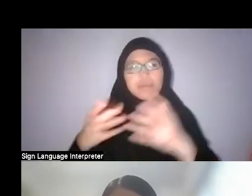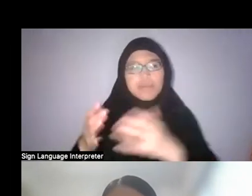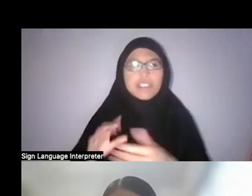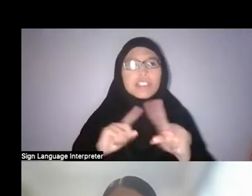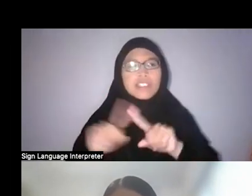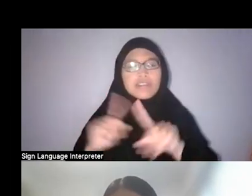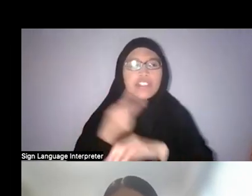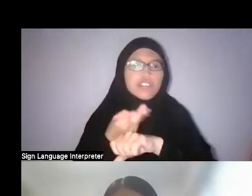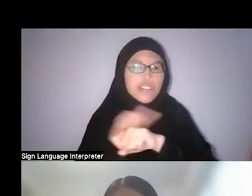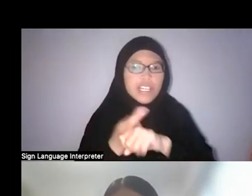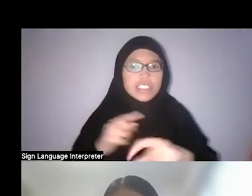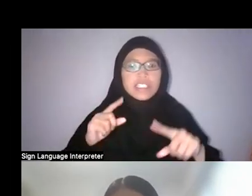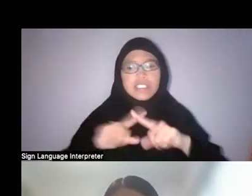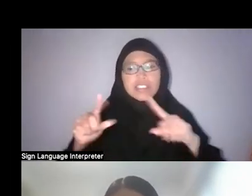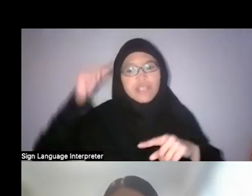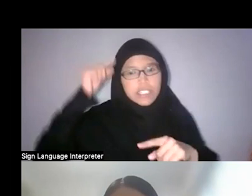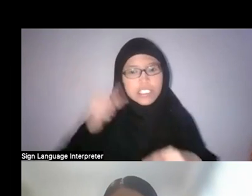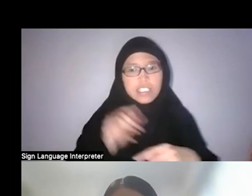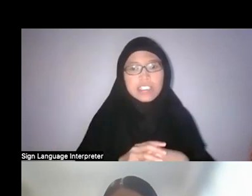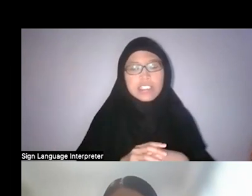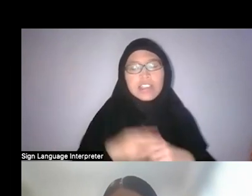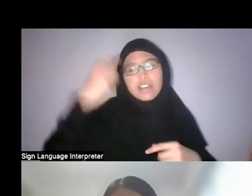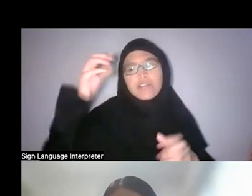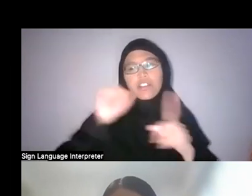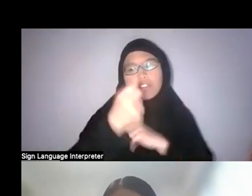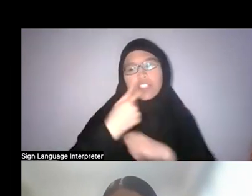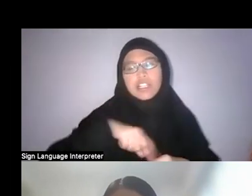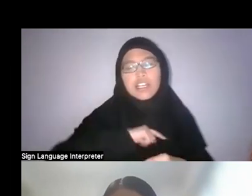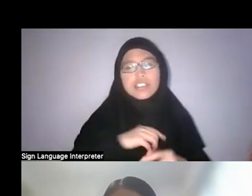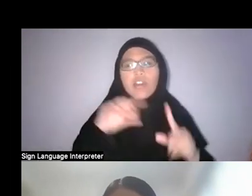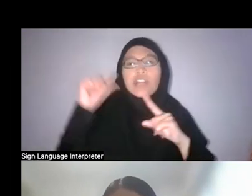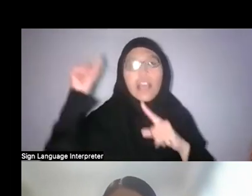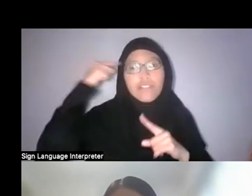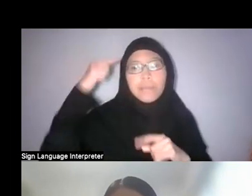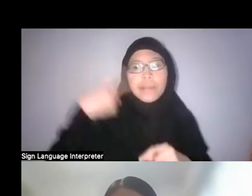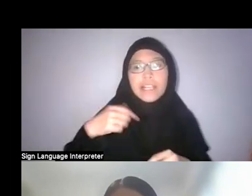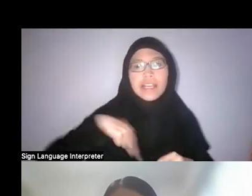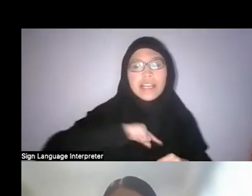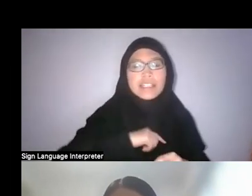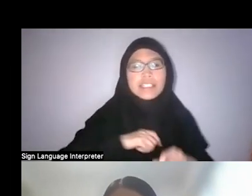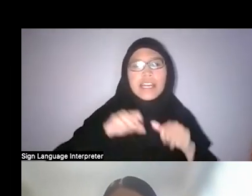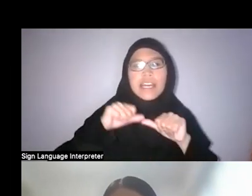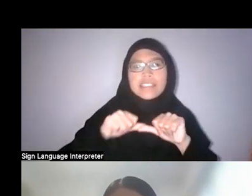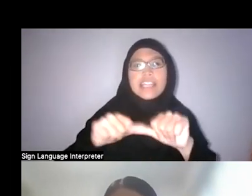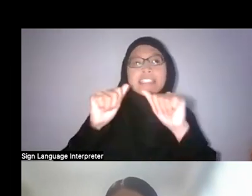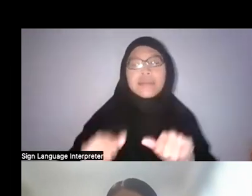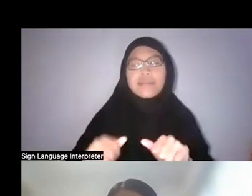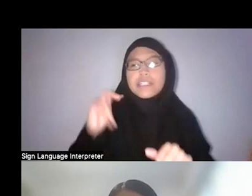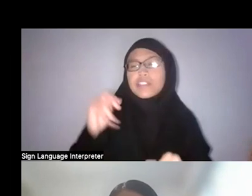So for a society like us and a government like us, sustainability has to be at the heart of policy.